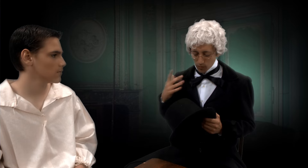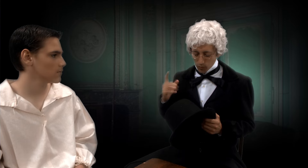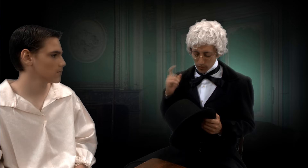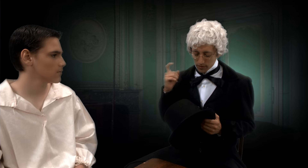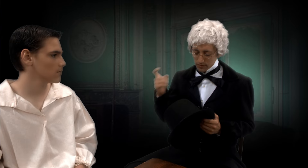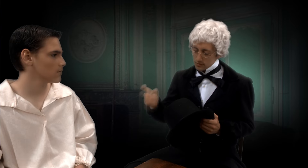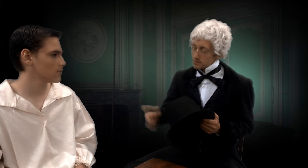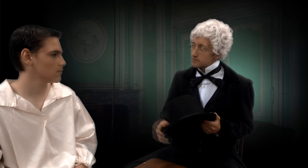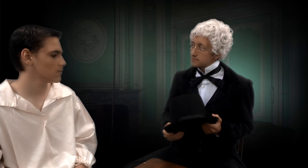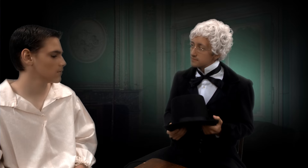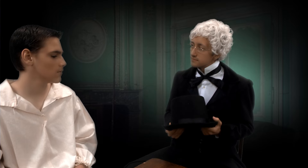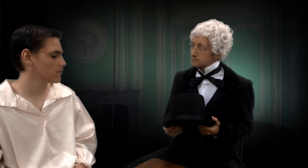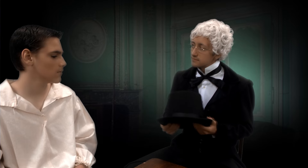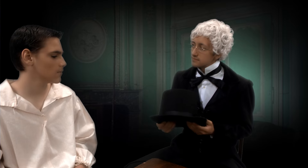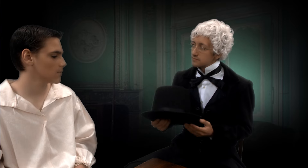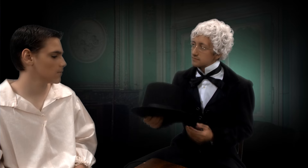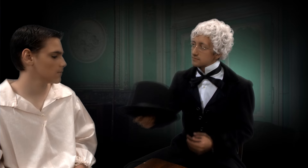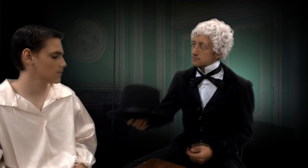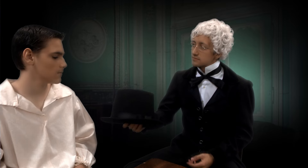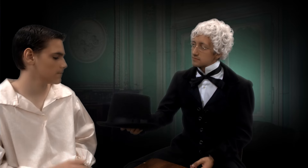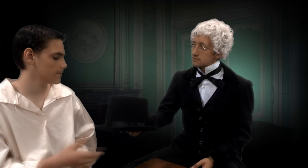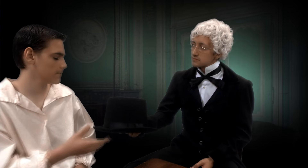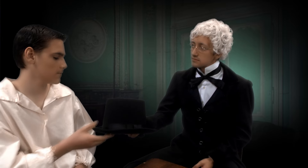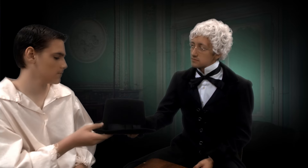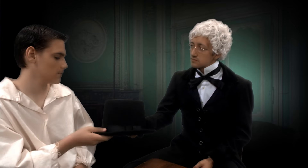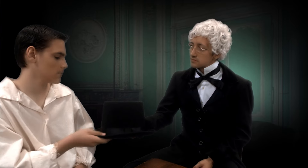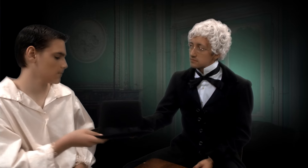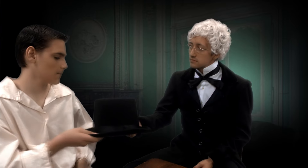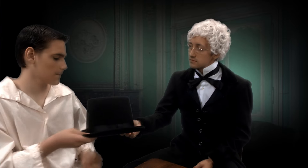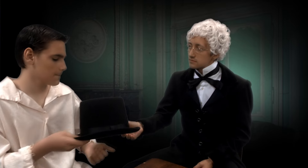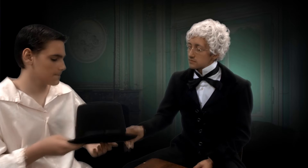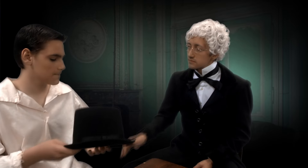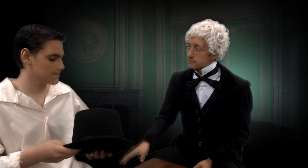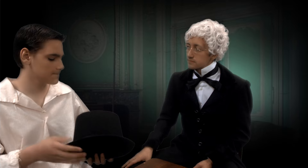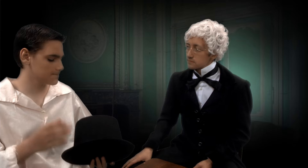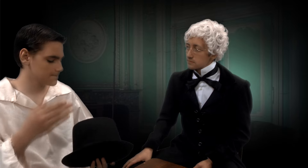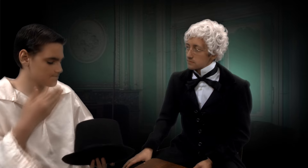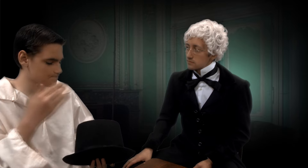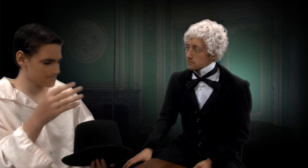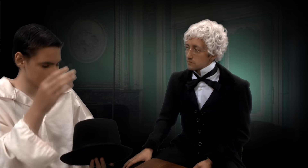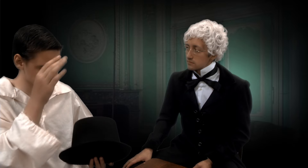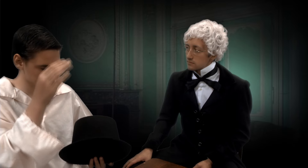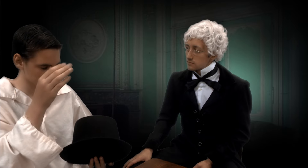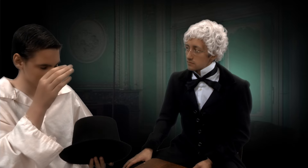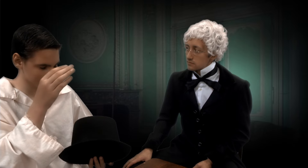I want to pass this on to you, now. Thank you, Papa.